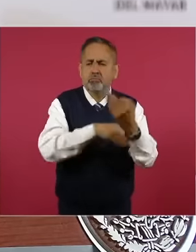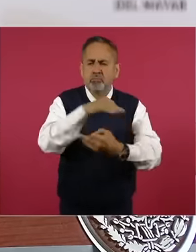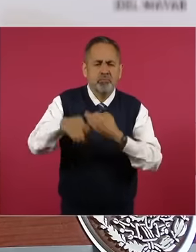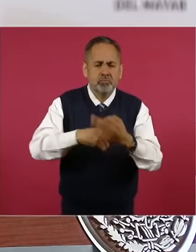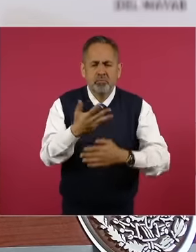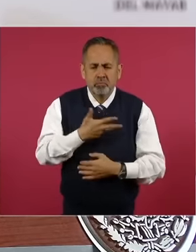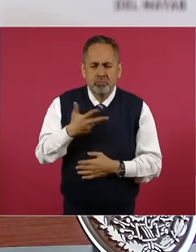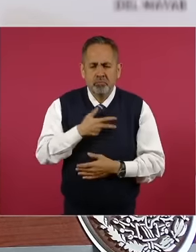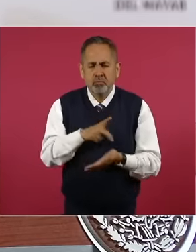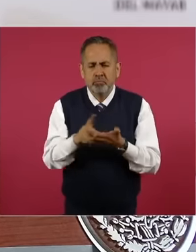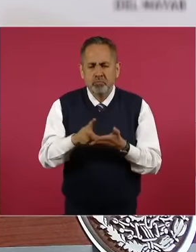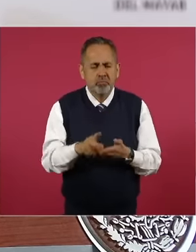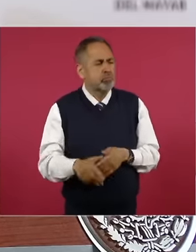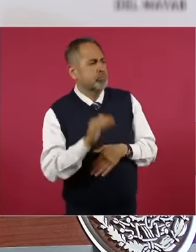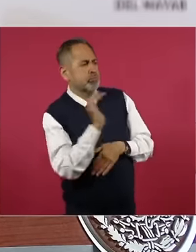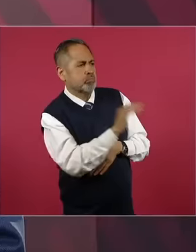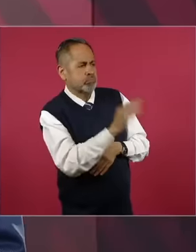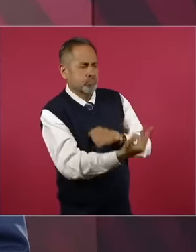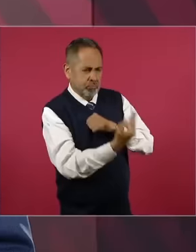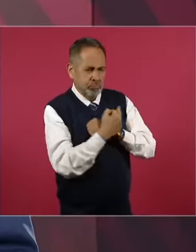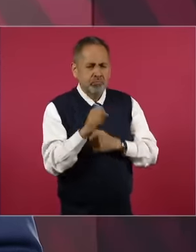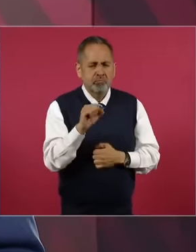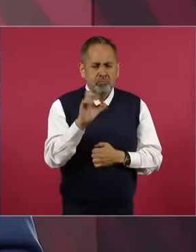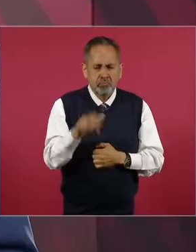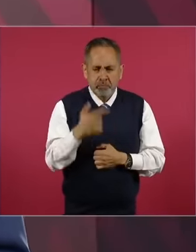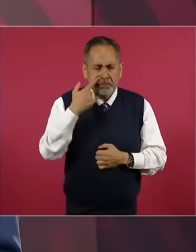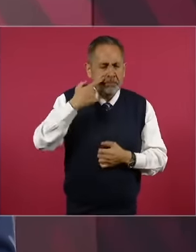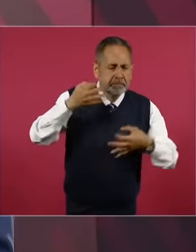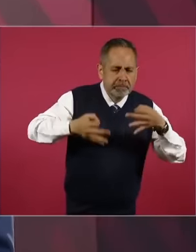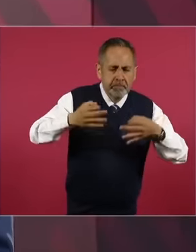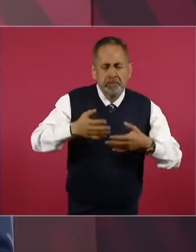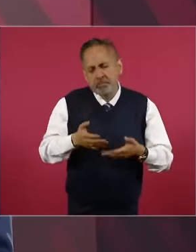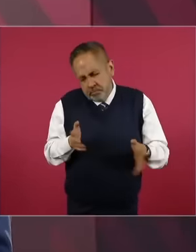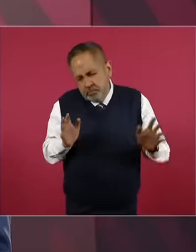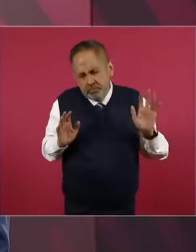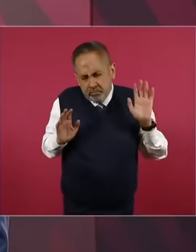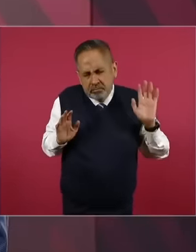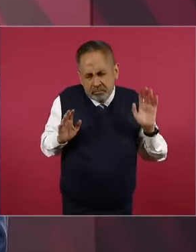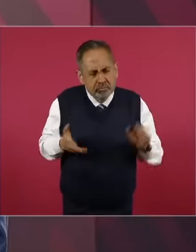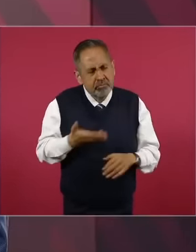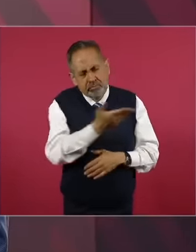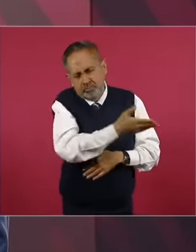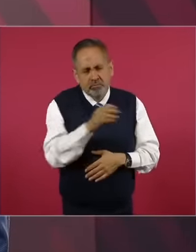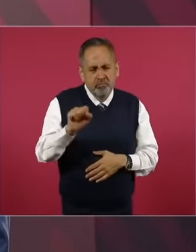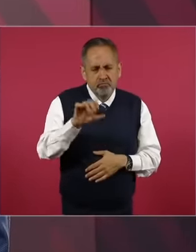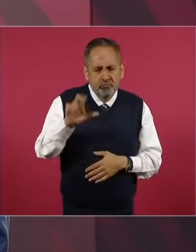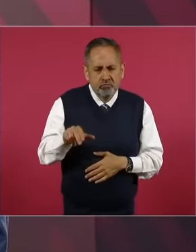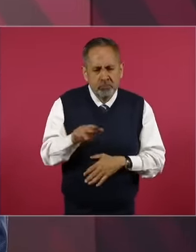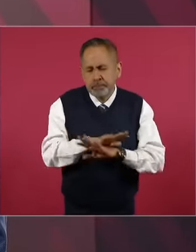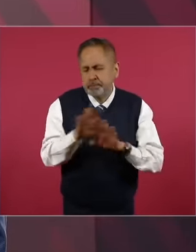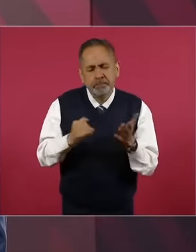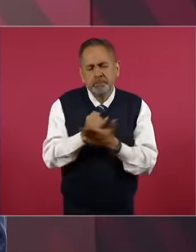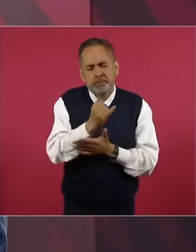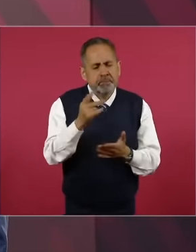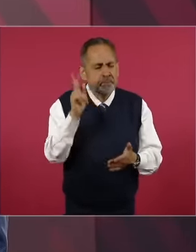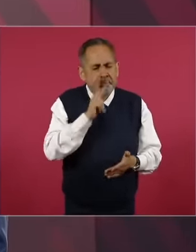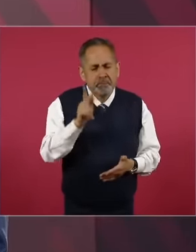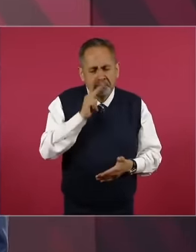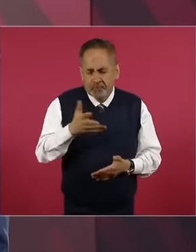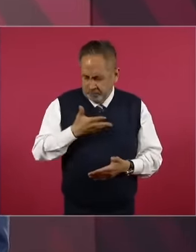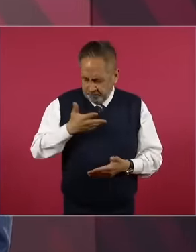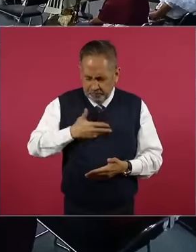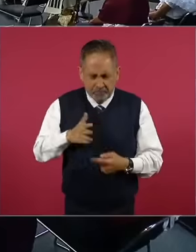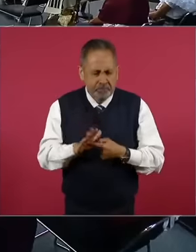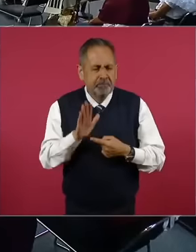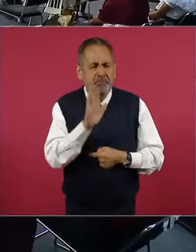those who contribute their contributions have the right, any citizen does not go to all the